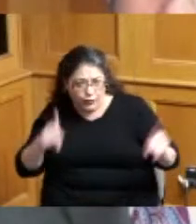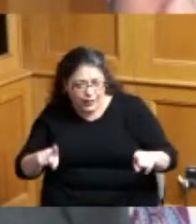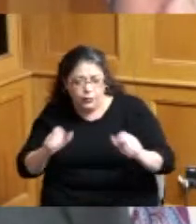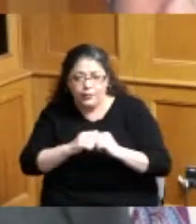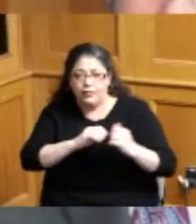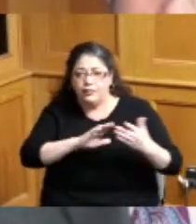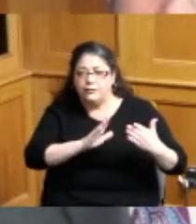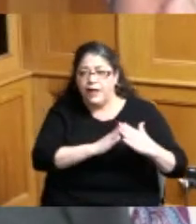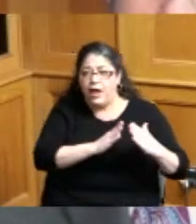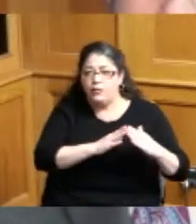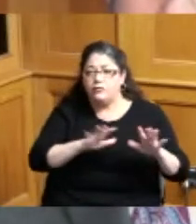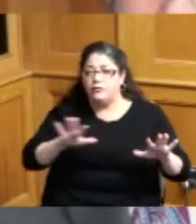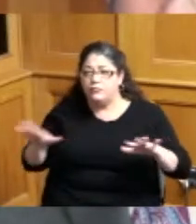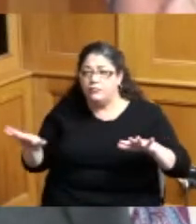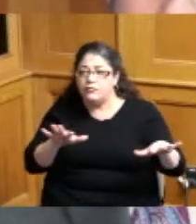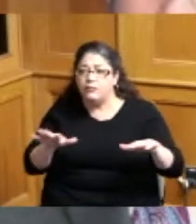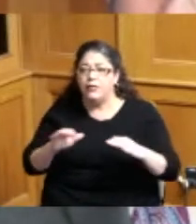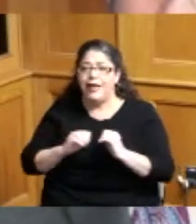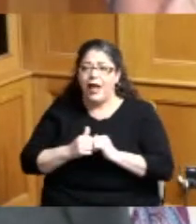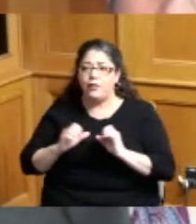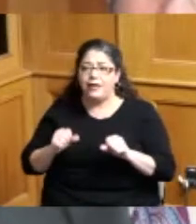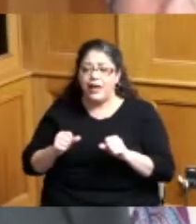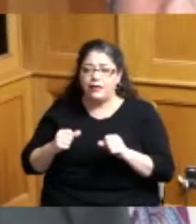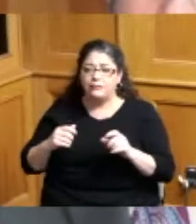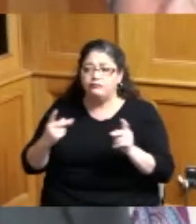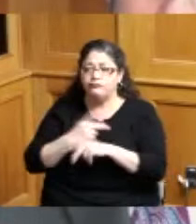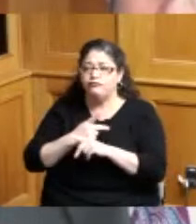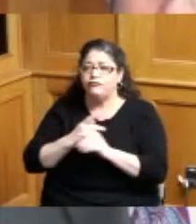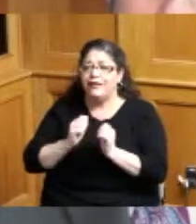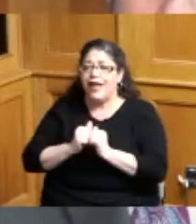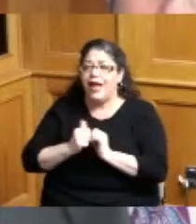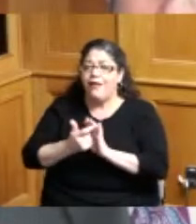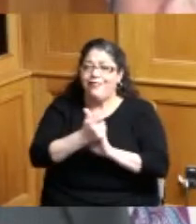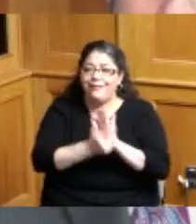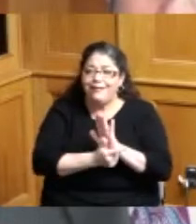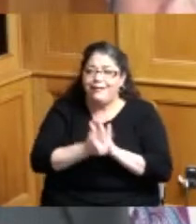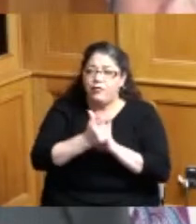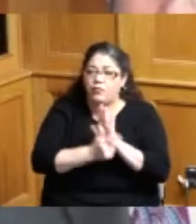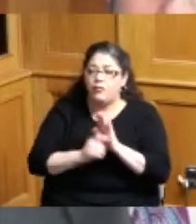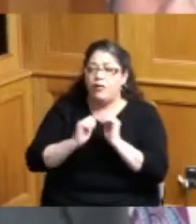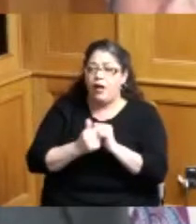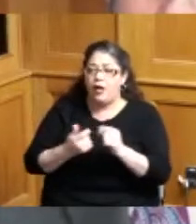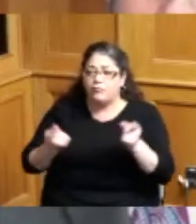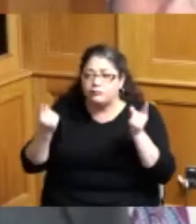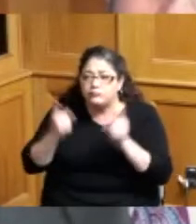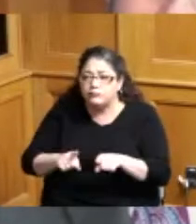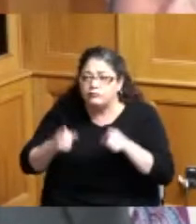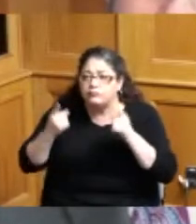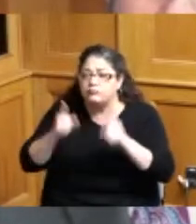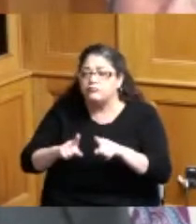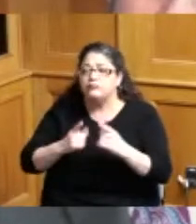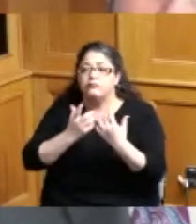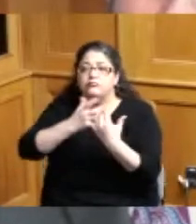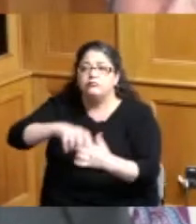we could continue the hearing and try to figure out legally or agreement-wise what that form